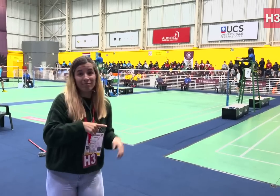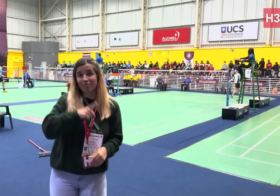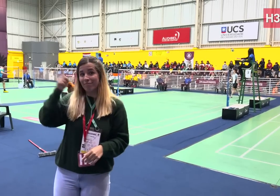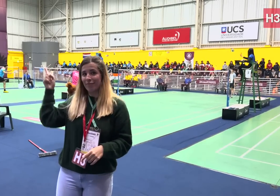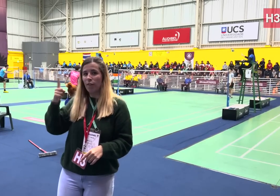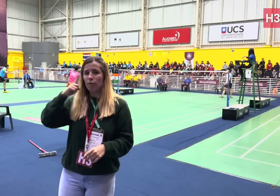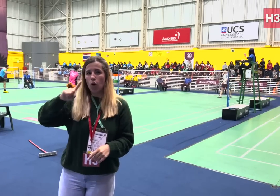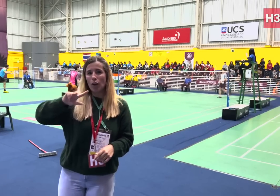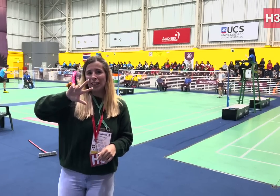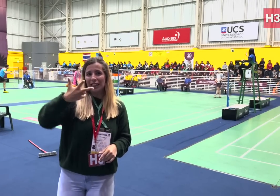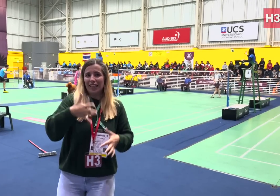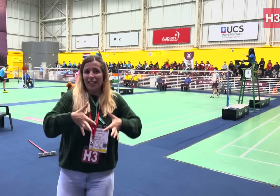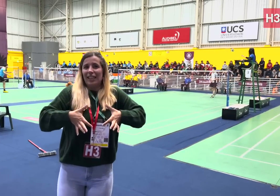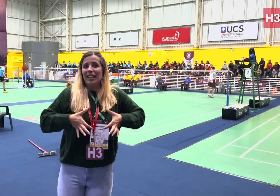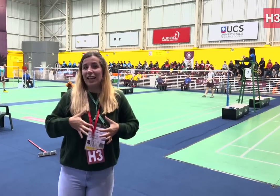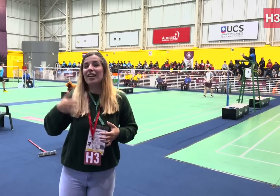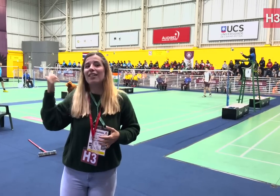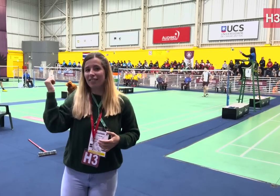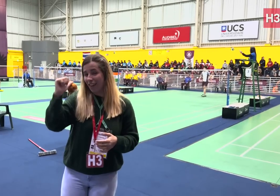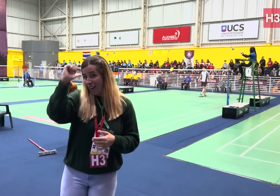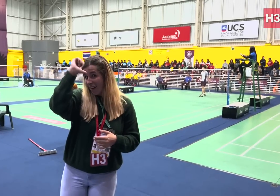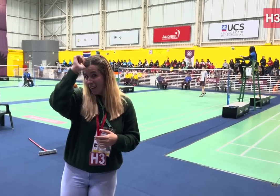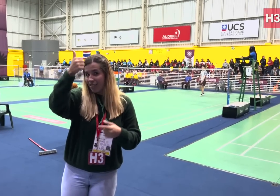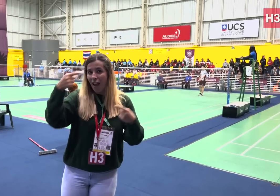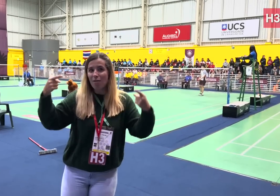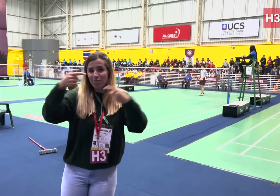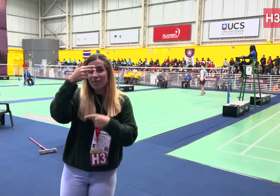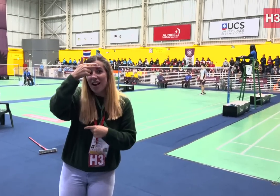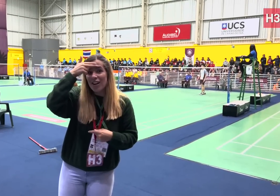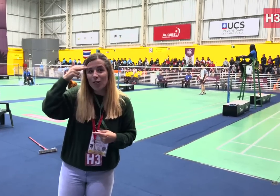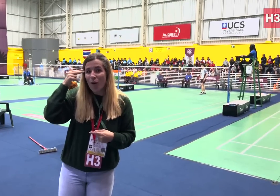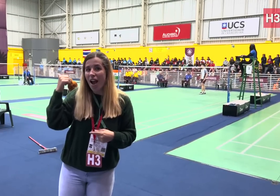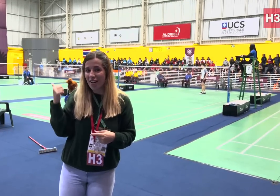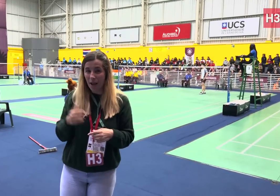On the other court, playing for third place are India and Lithuania.